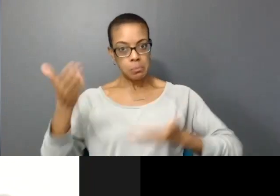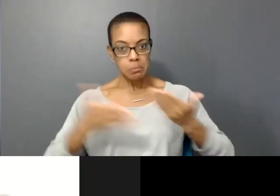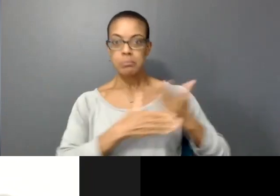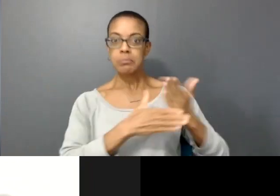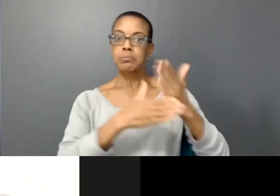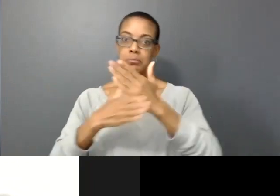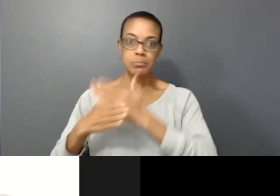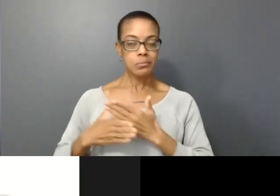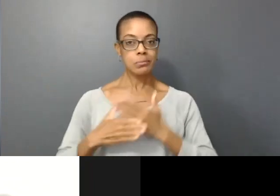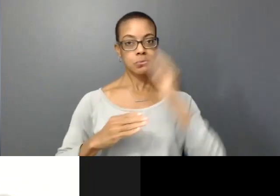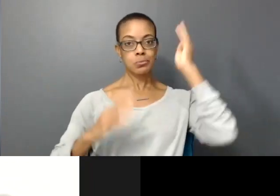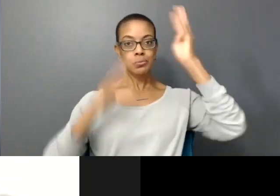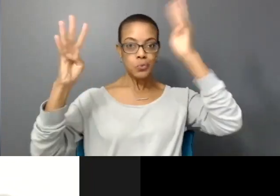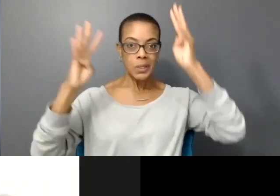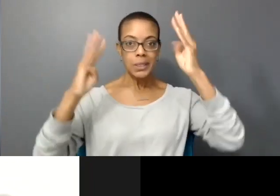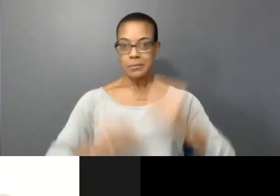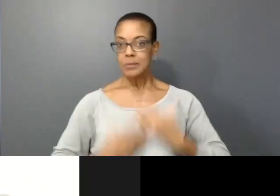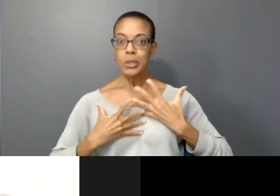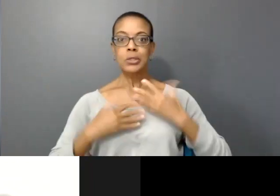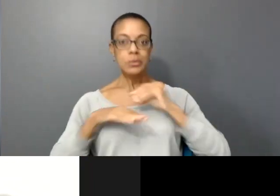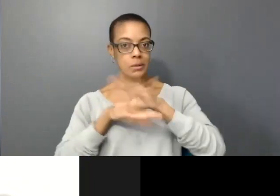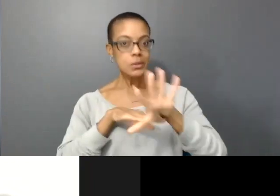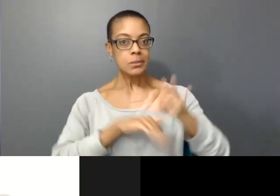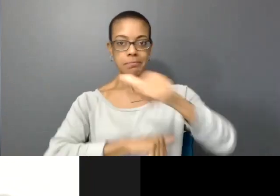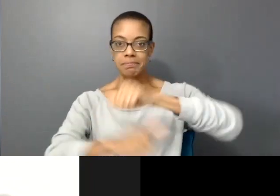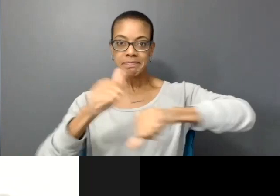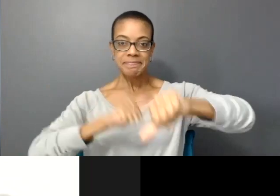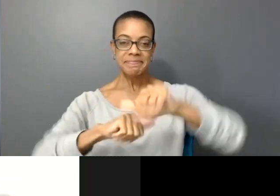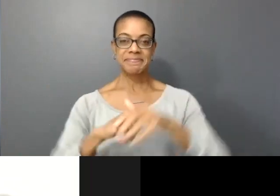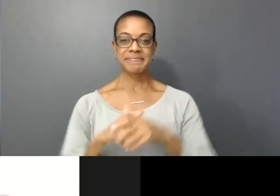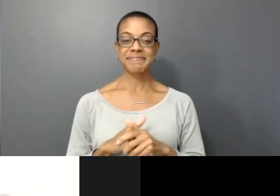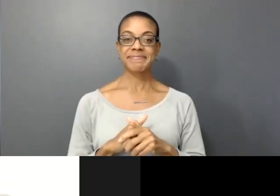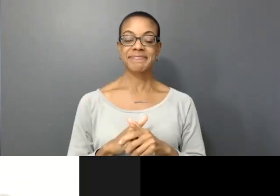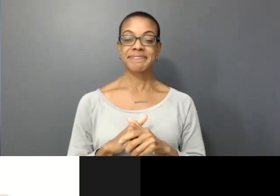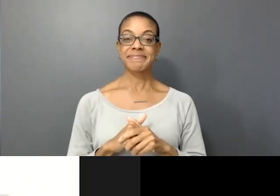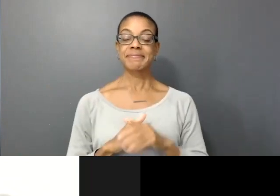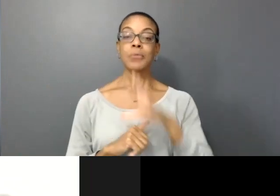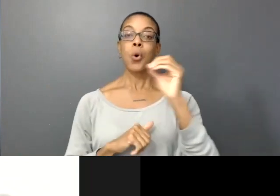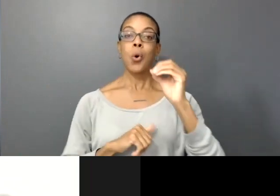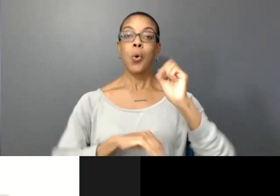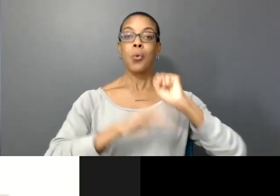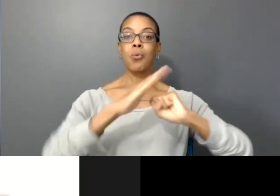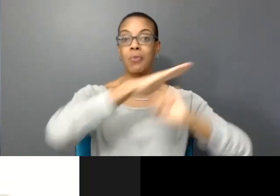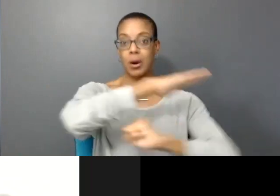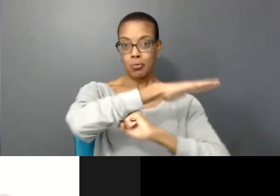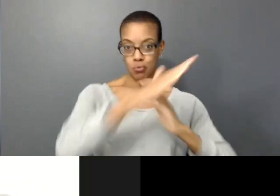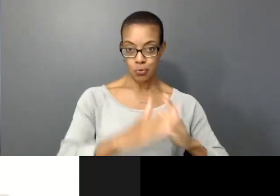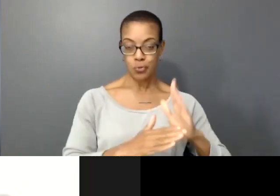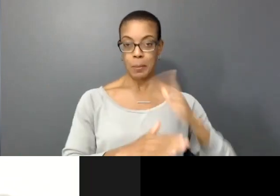inspiration with everyone as well. One of the co-founder of Chimerik who's my brother Shang-han, he's in space right now,